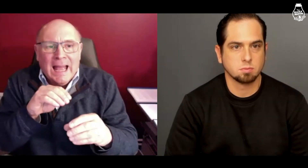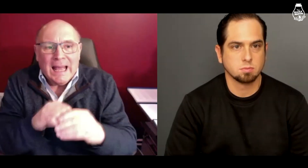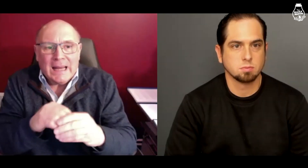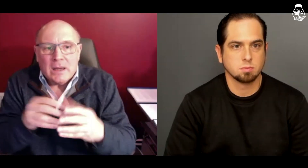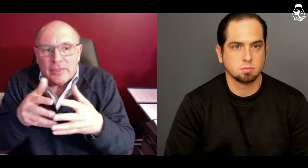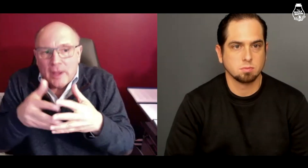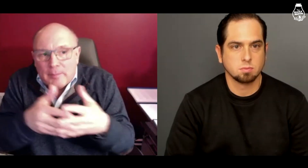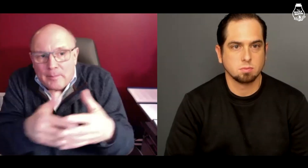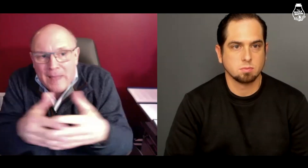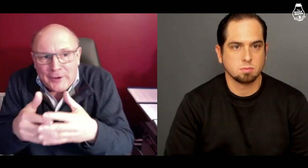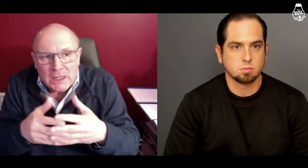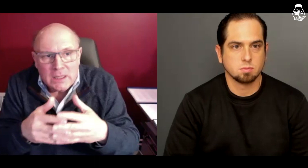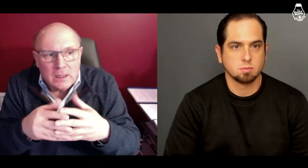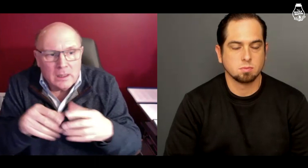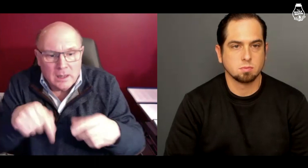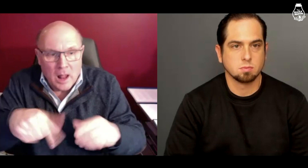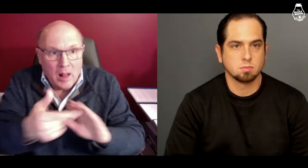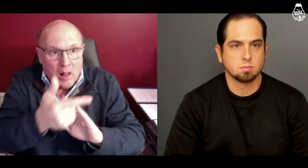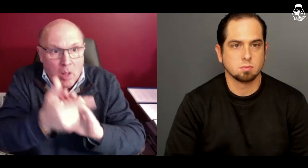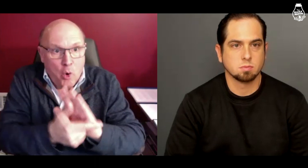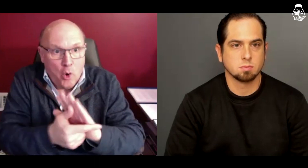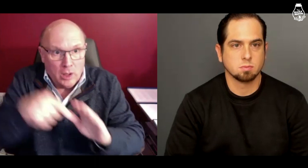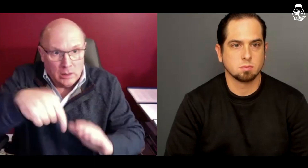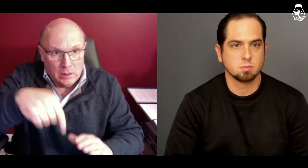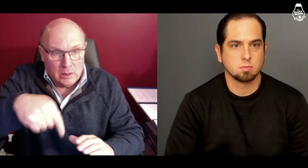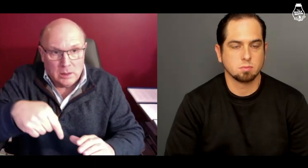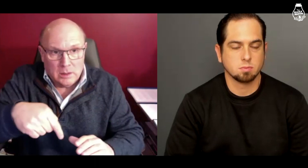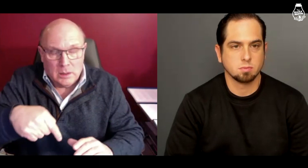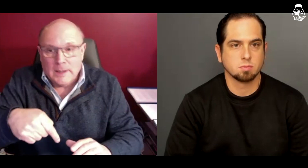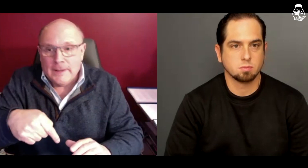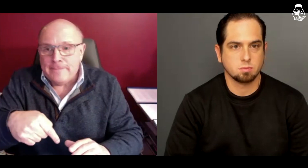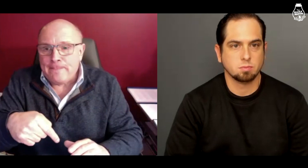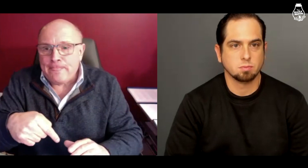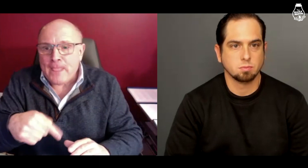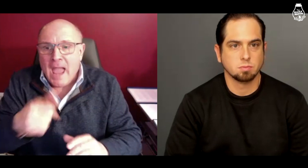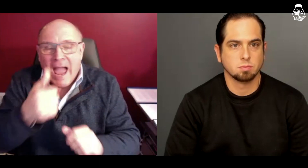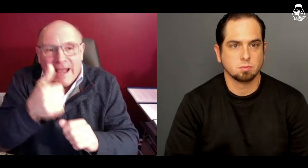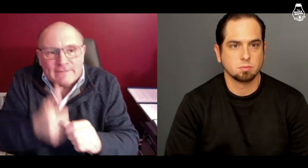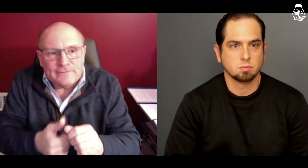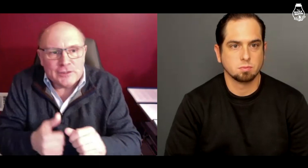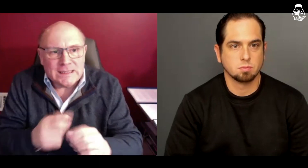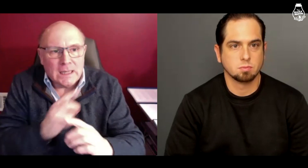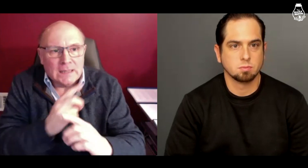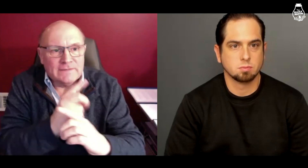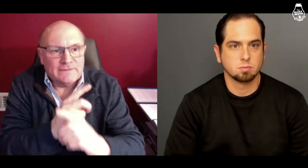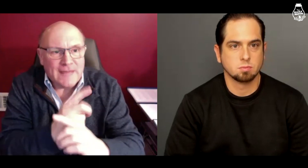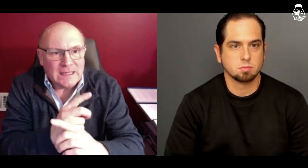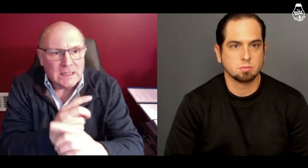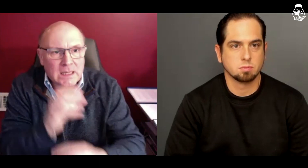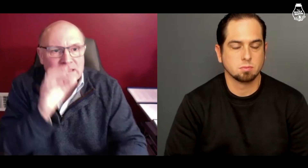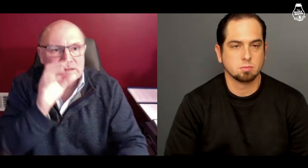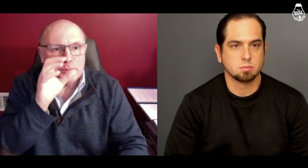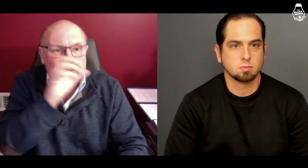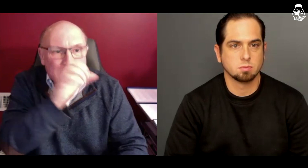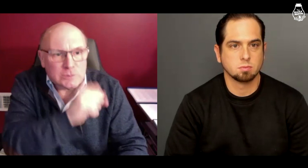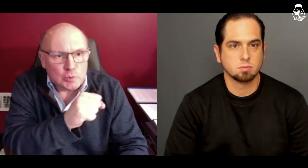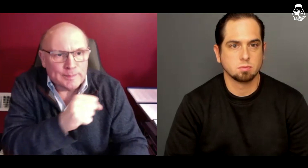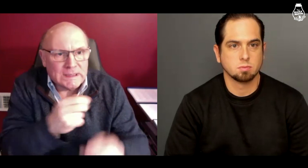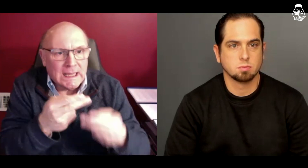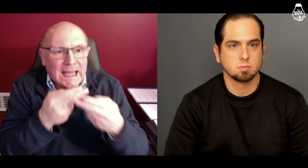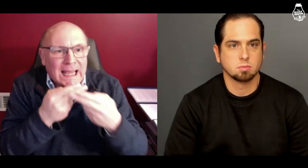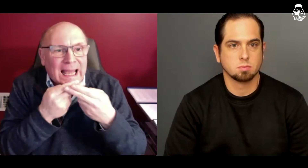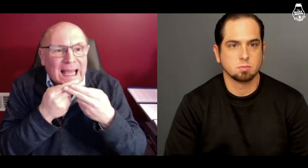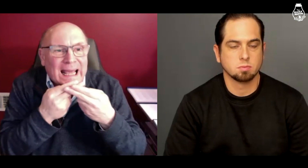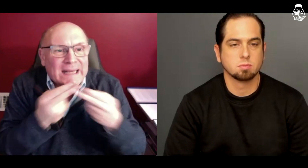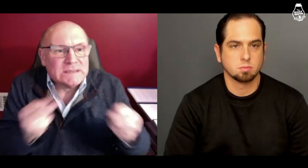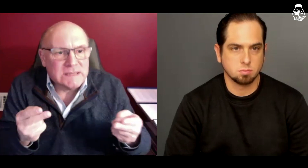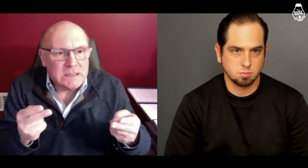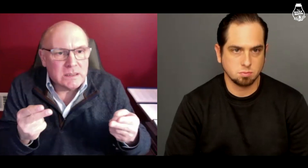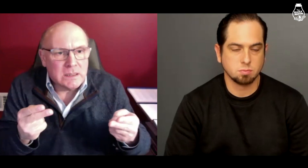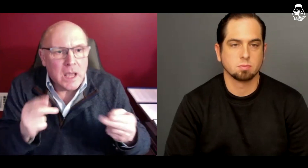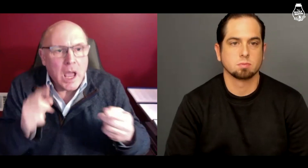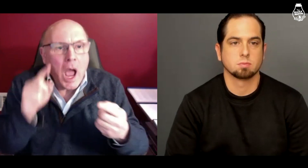In America, our law says that a defendant is presumed innocent